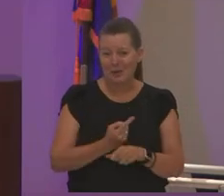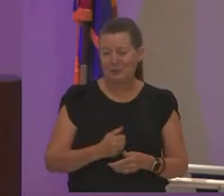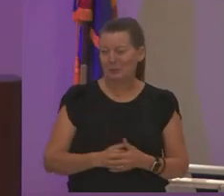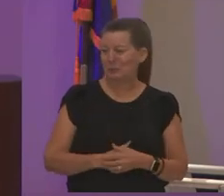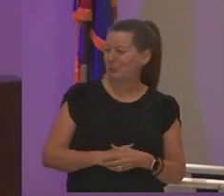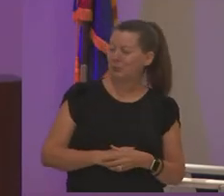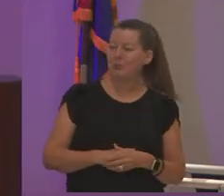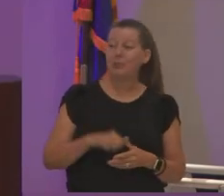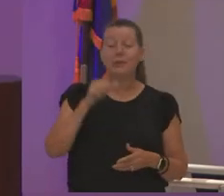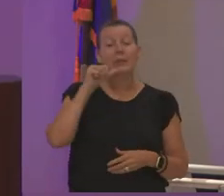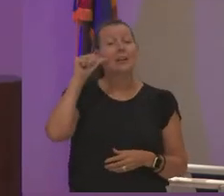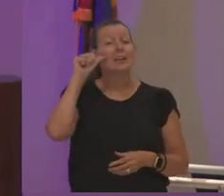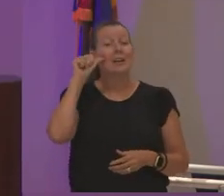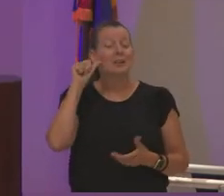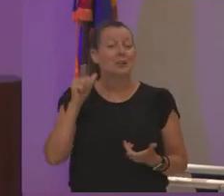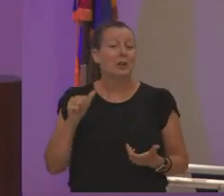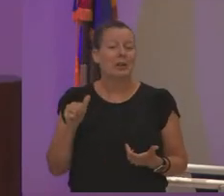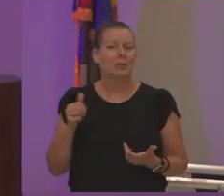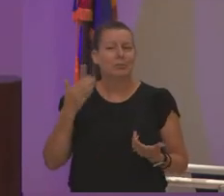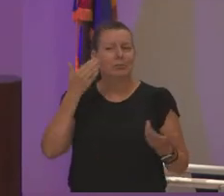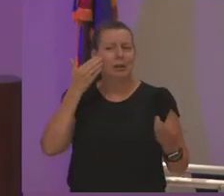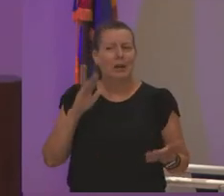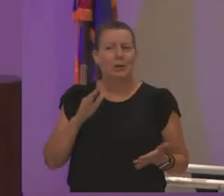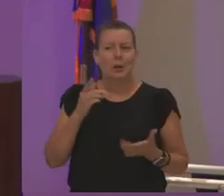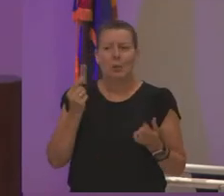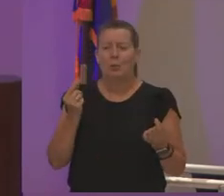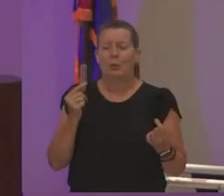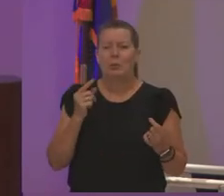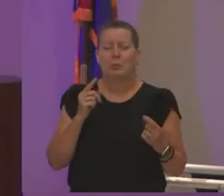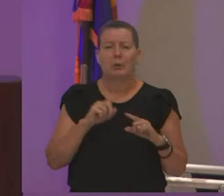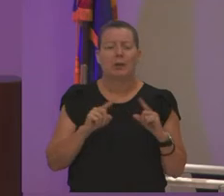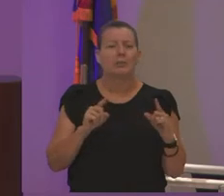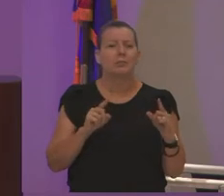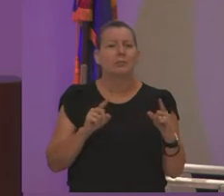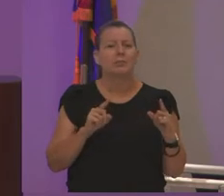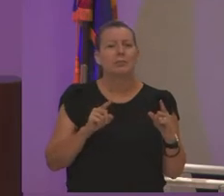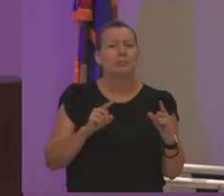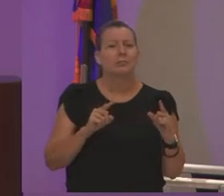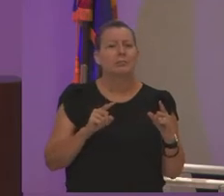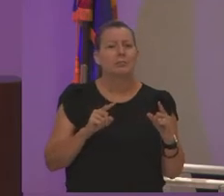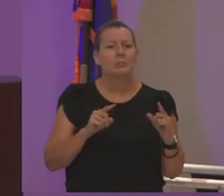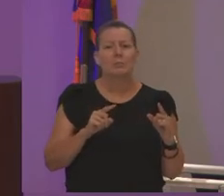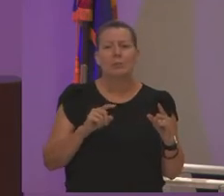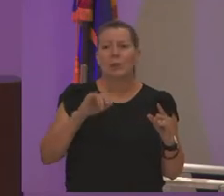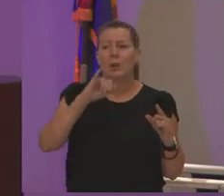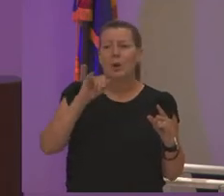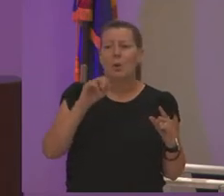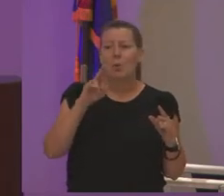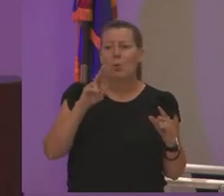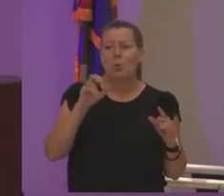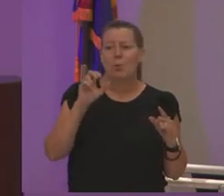yesterday i i don't know what we were doing but um juan and i would we we just do our little strolls